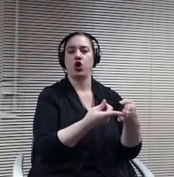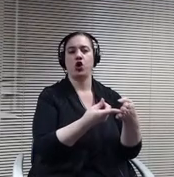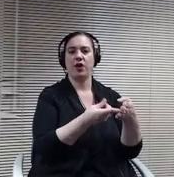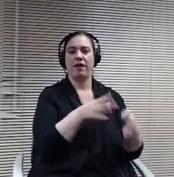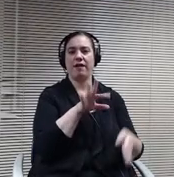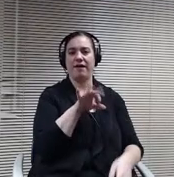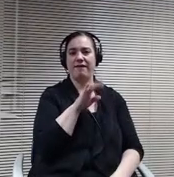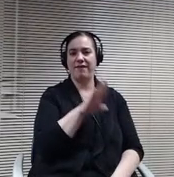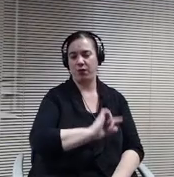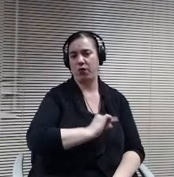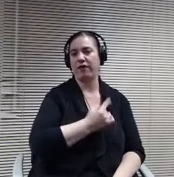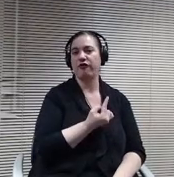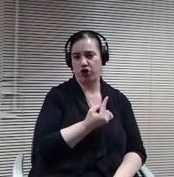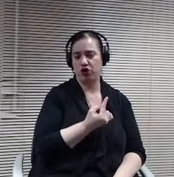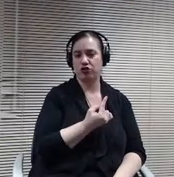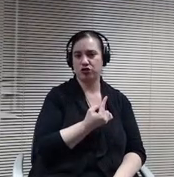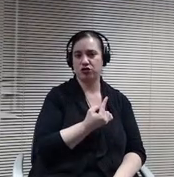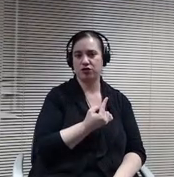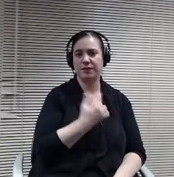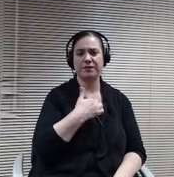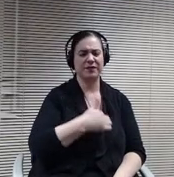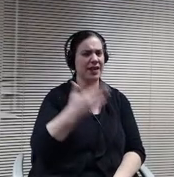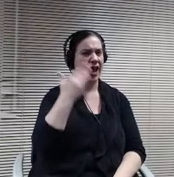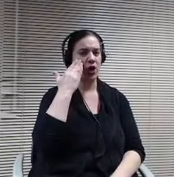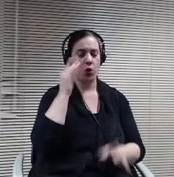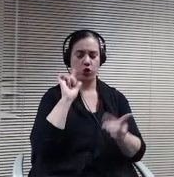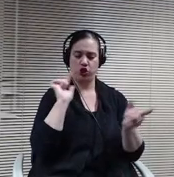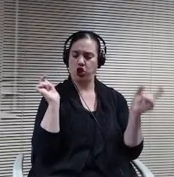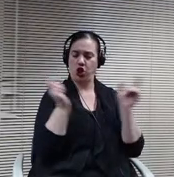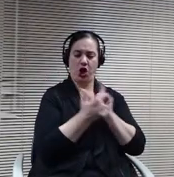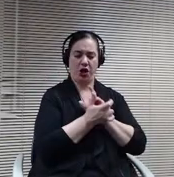I know there are no changes for elearning students, but there